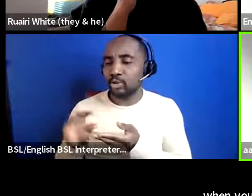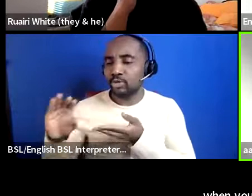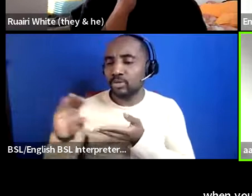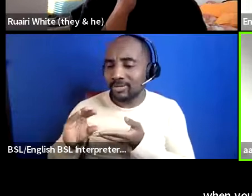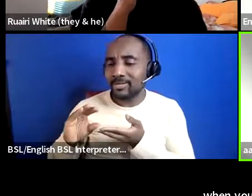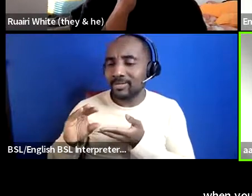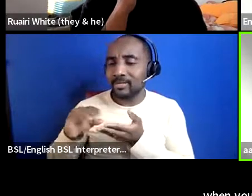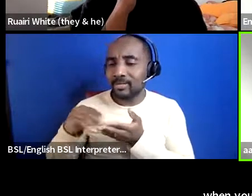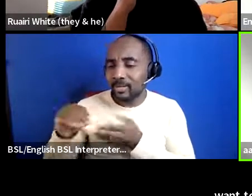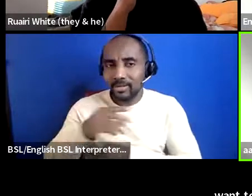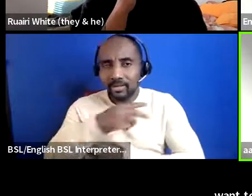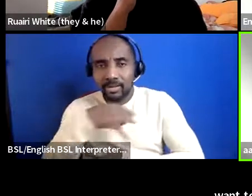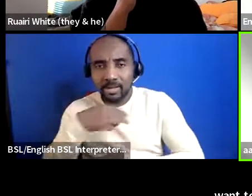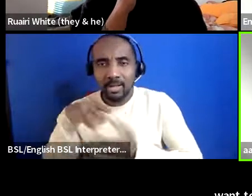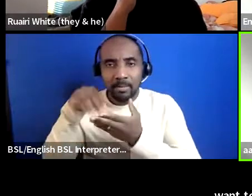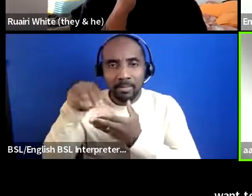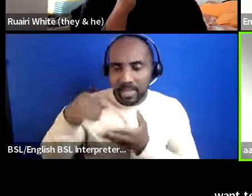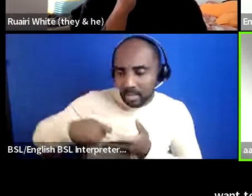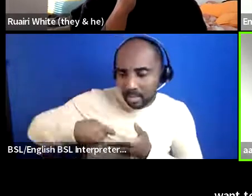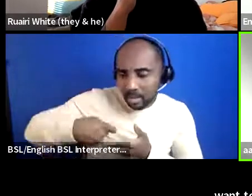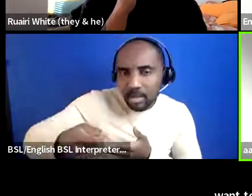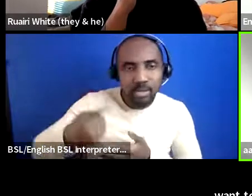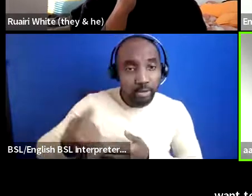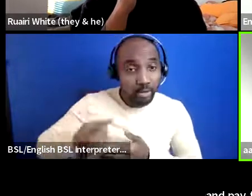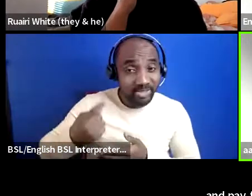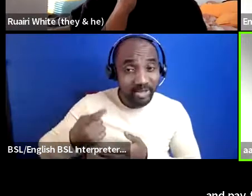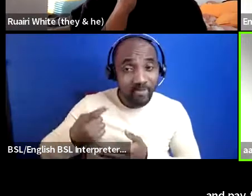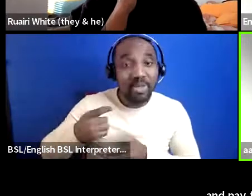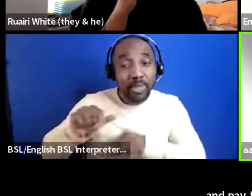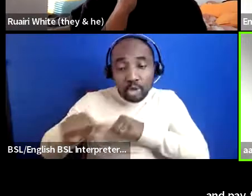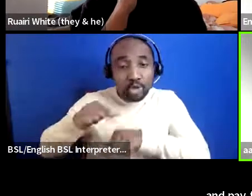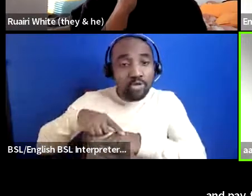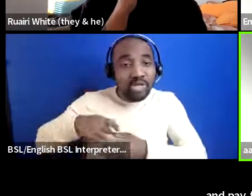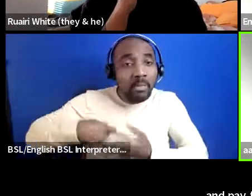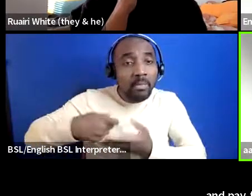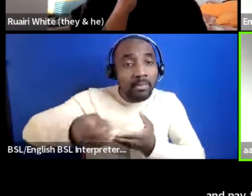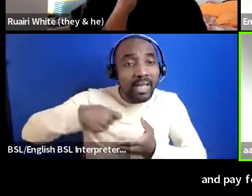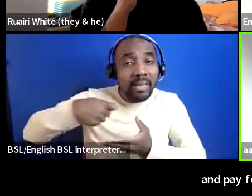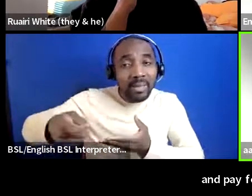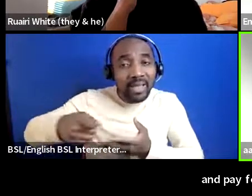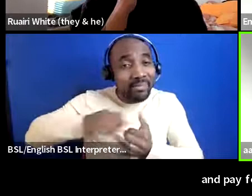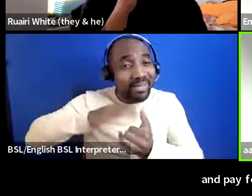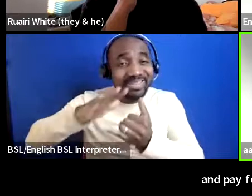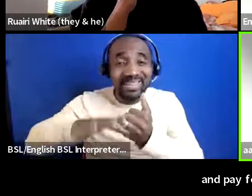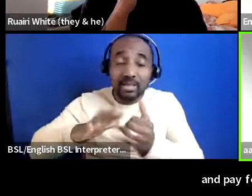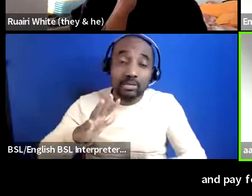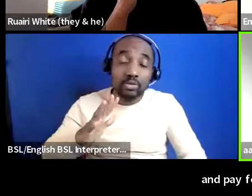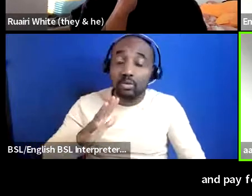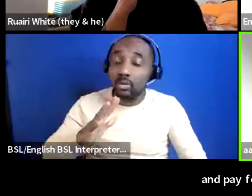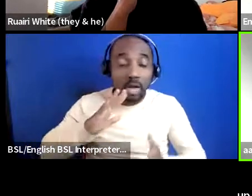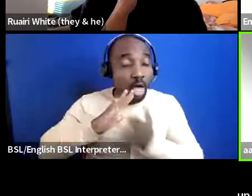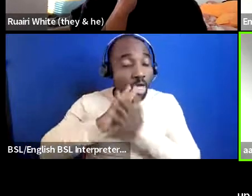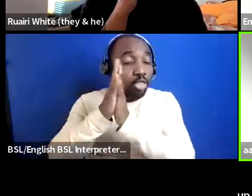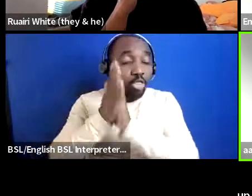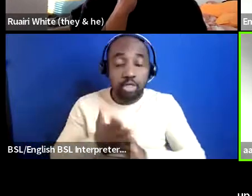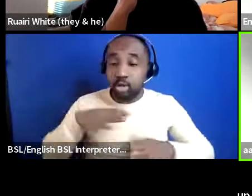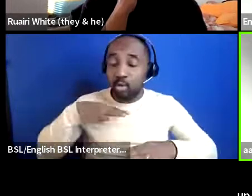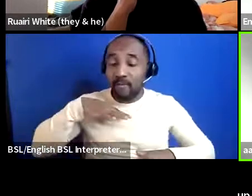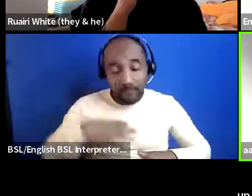and paying for stuff out of your own pocket might work for a little while but you'll end up resenting the work or you will end up burning out or your mental health will take a toll